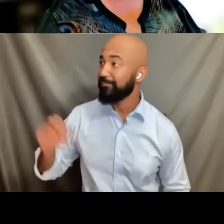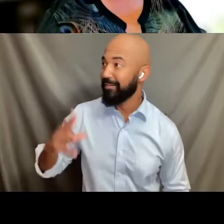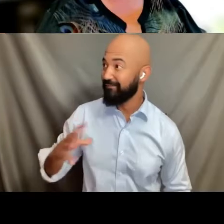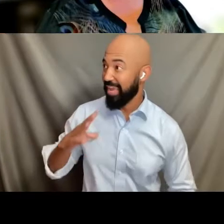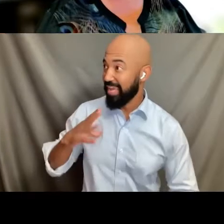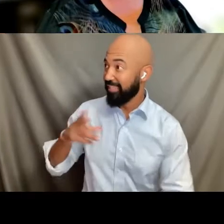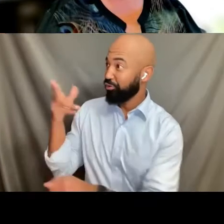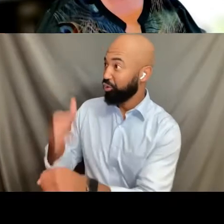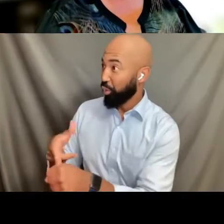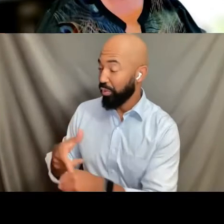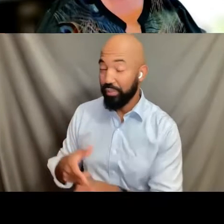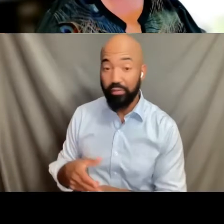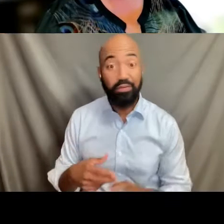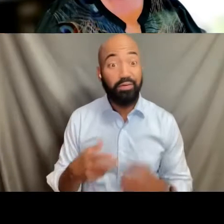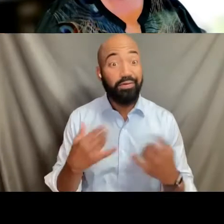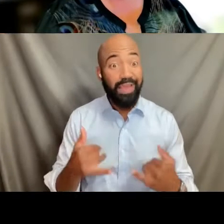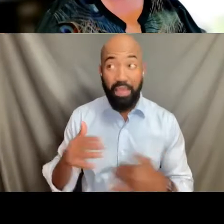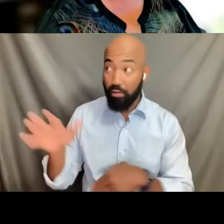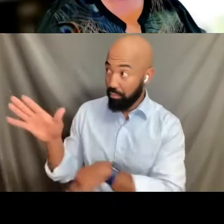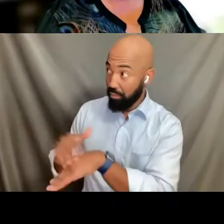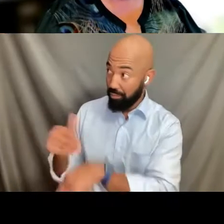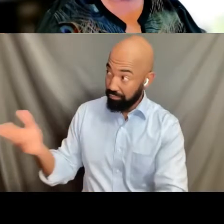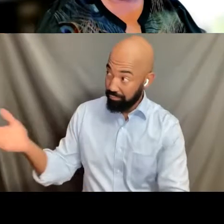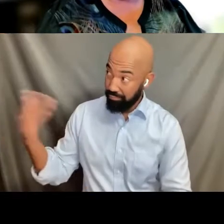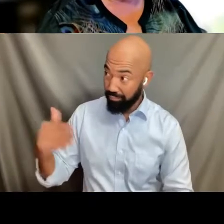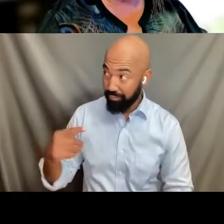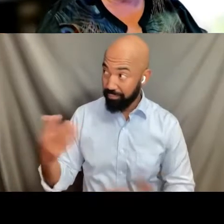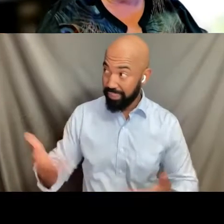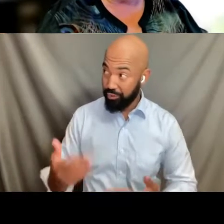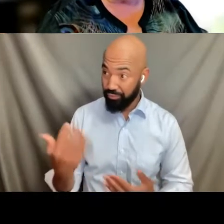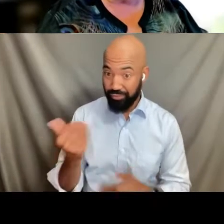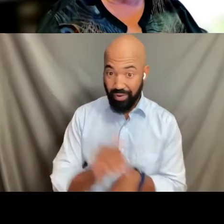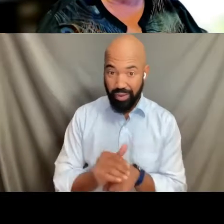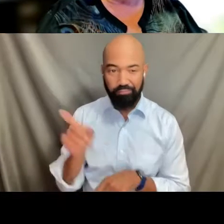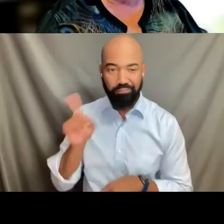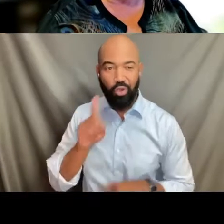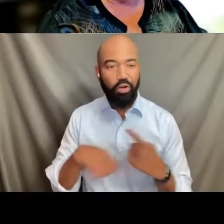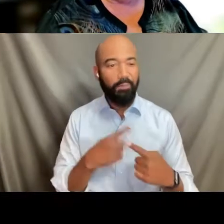He's gonna talk about what our government is doing about transgender rights and opportunities.